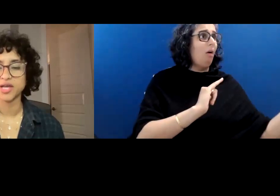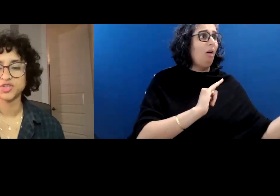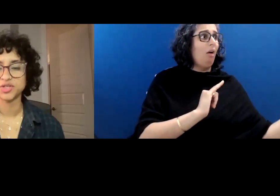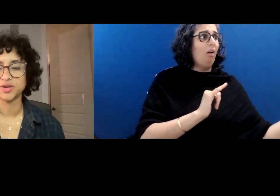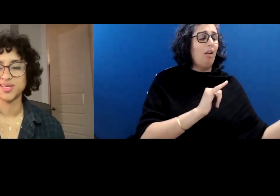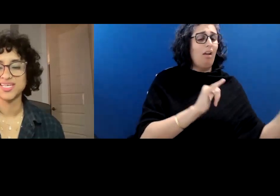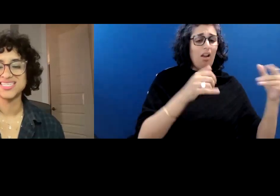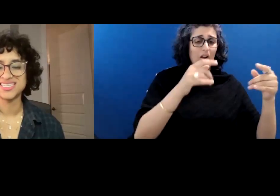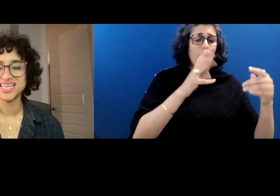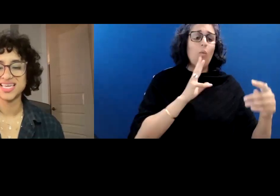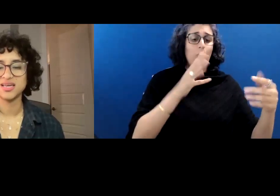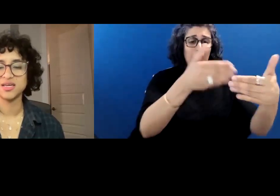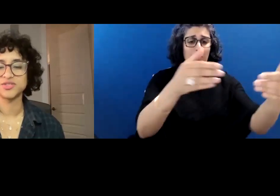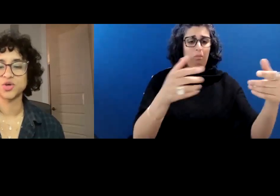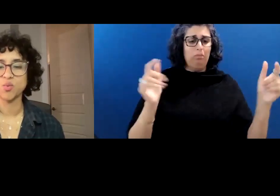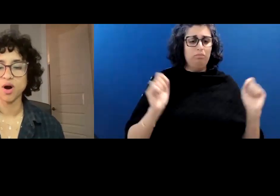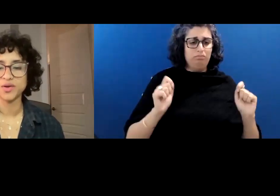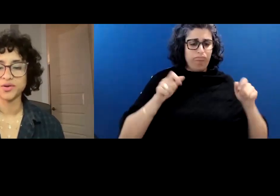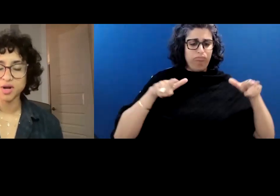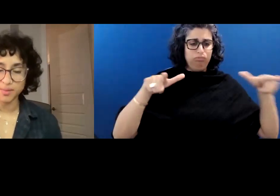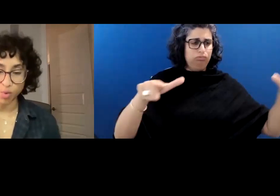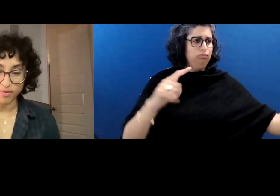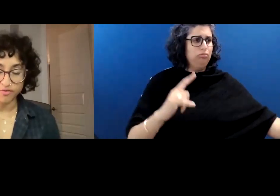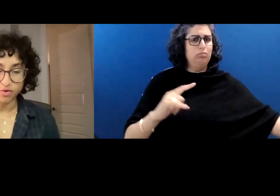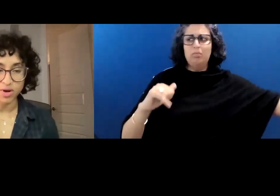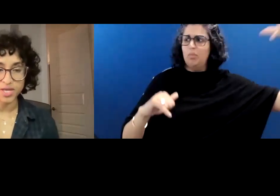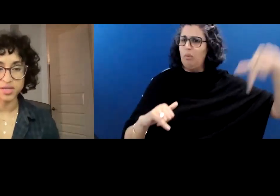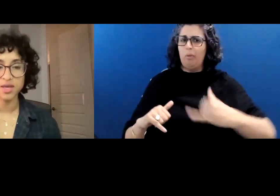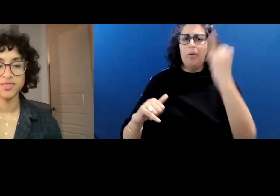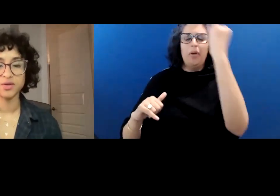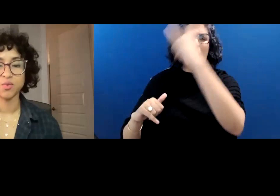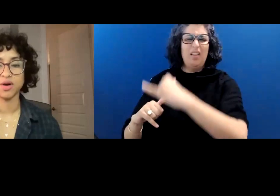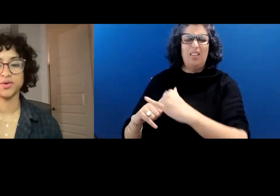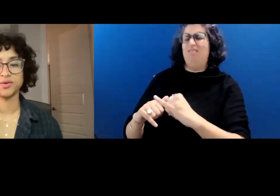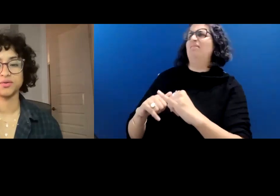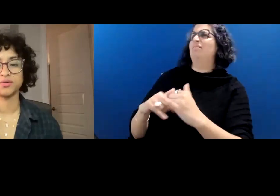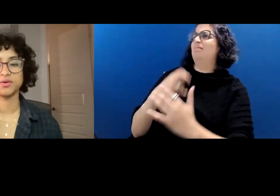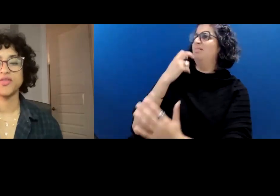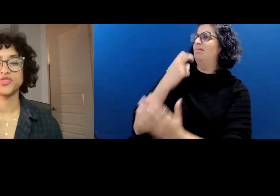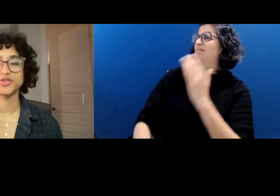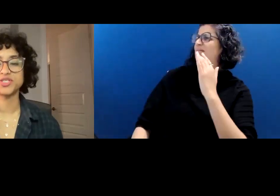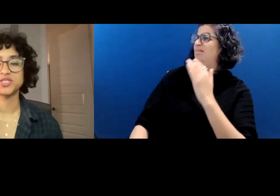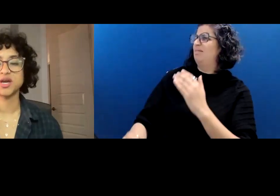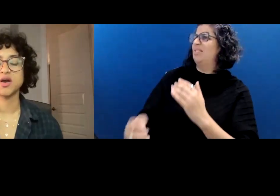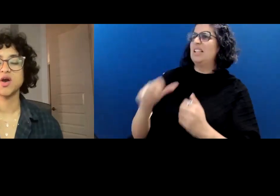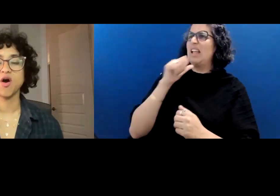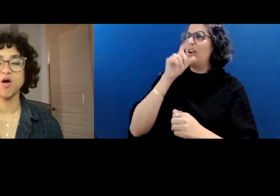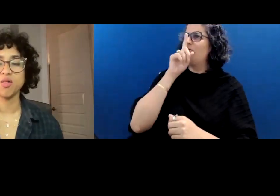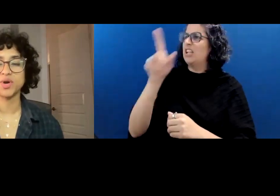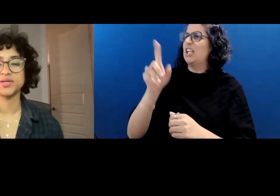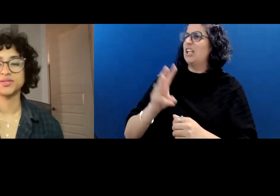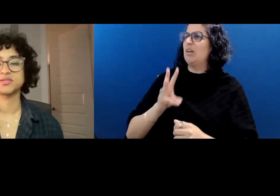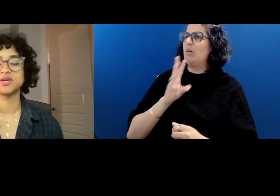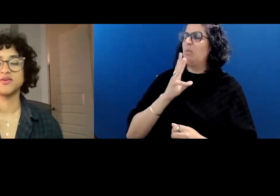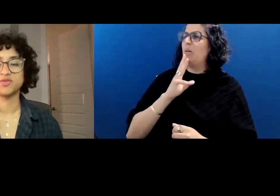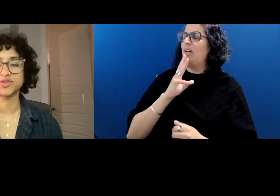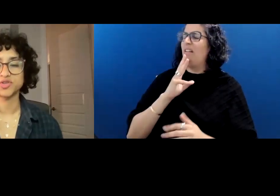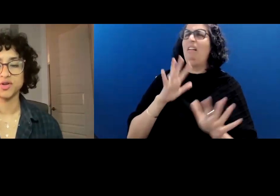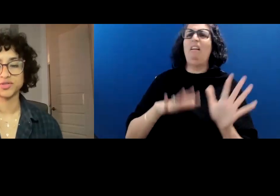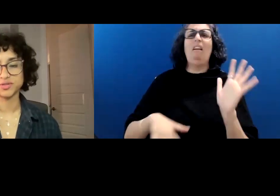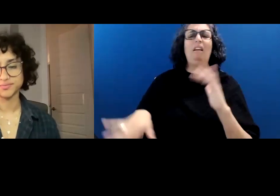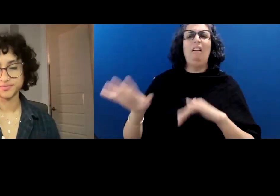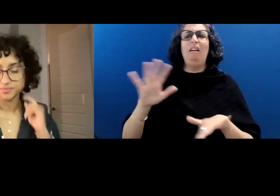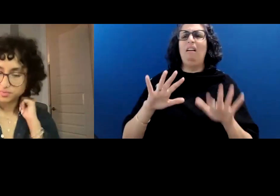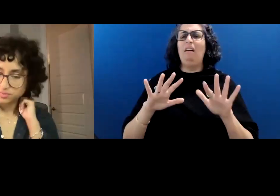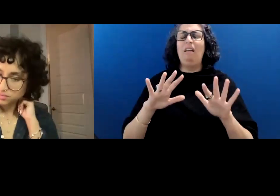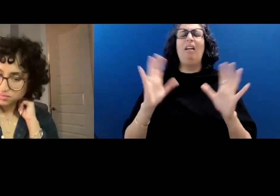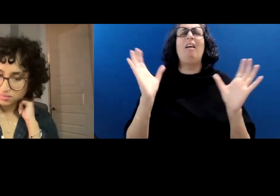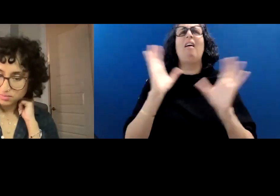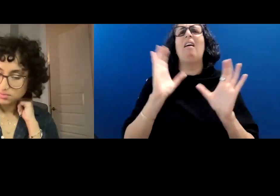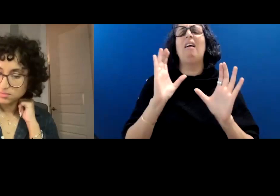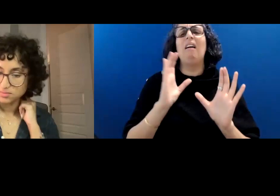Imagine sinking into water more foreign than water. Thirsting always for salt.